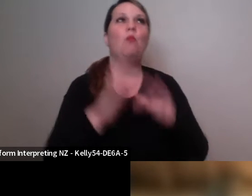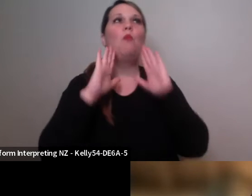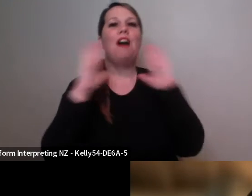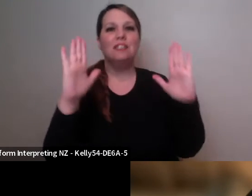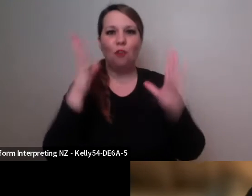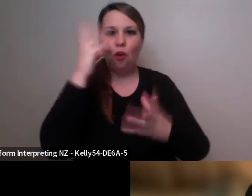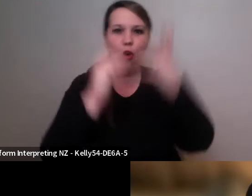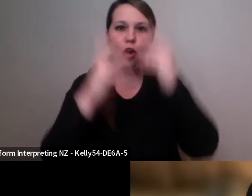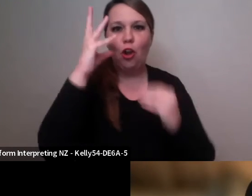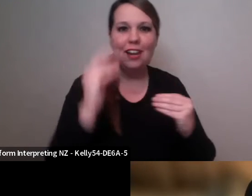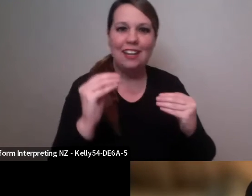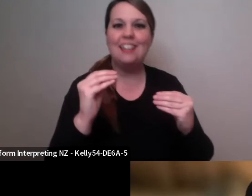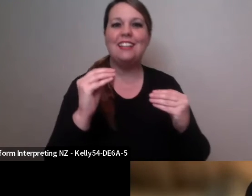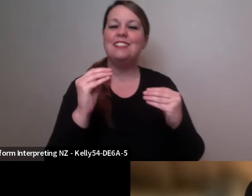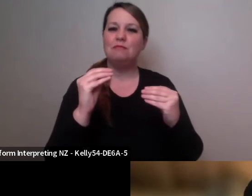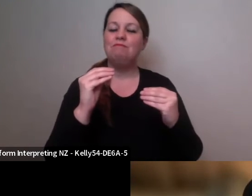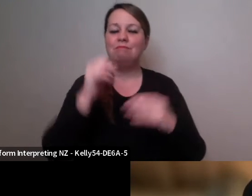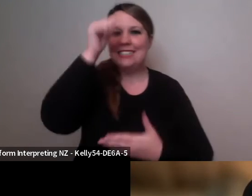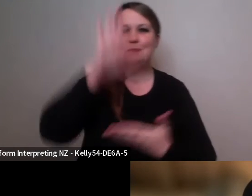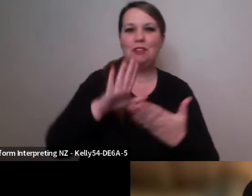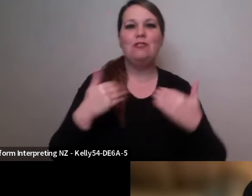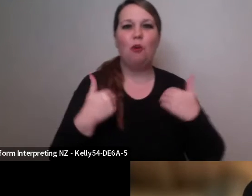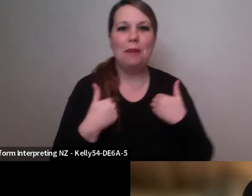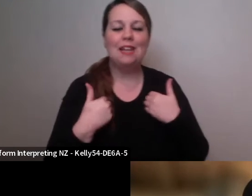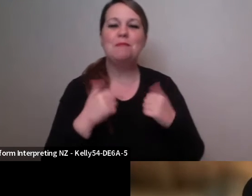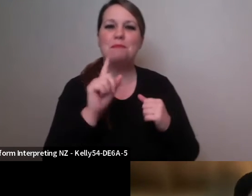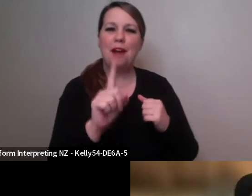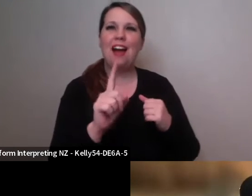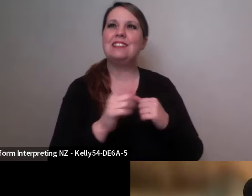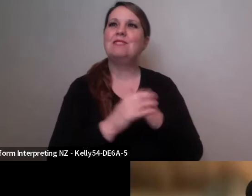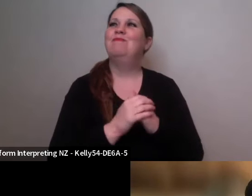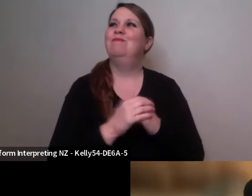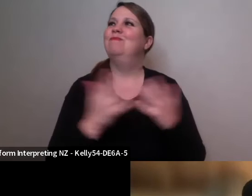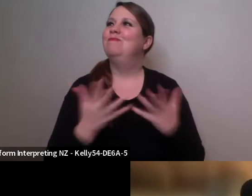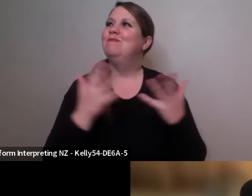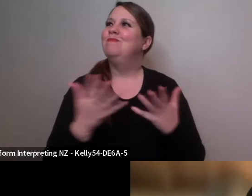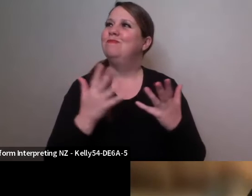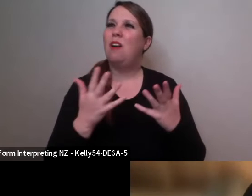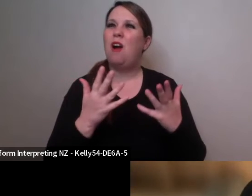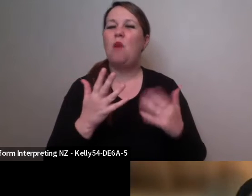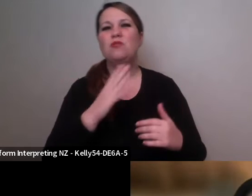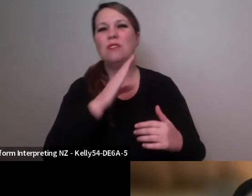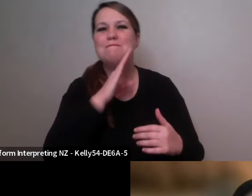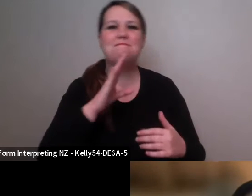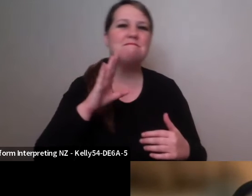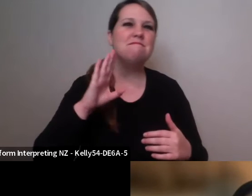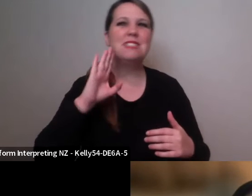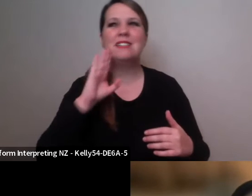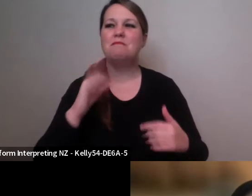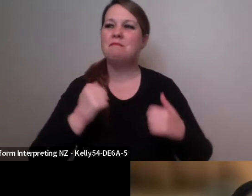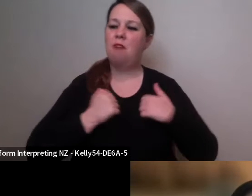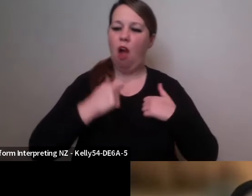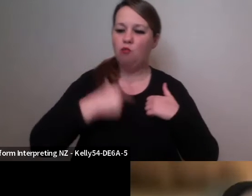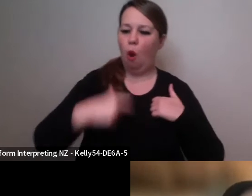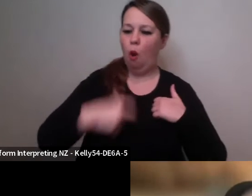experience, but I was missing my role as an artist. I was missing the opportunities to